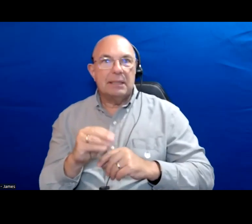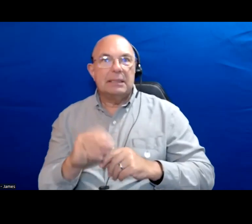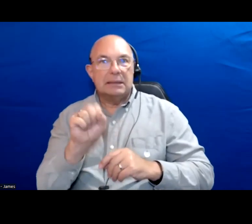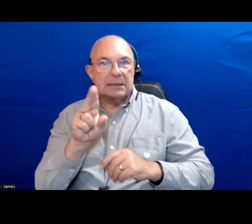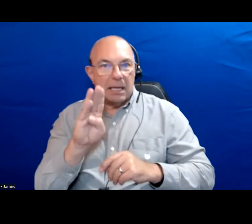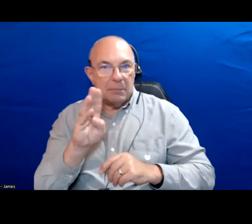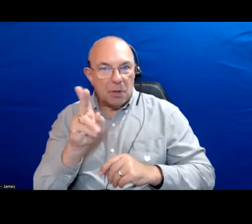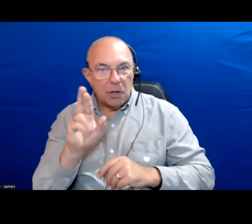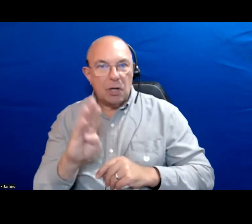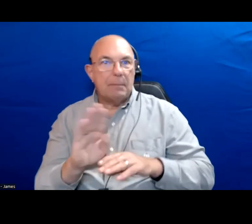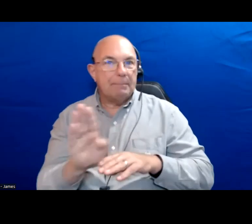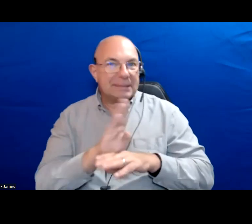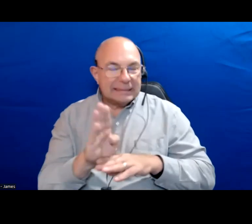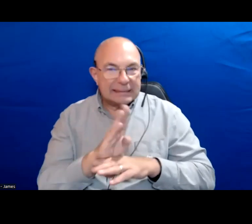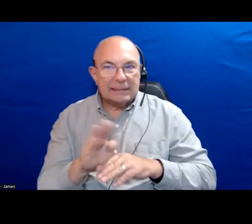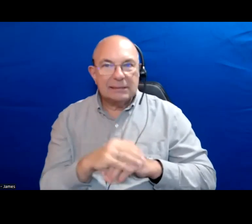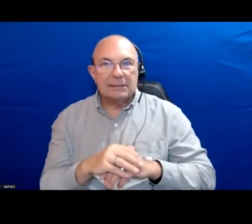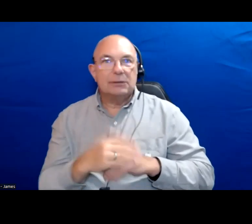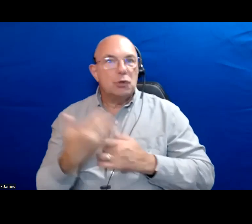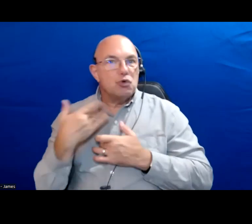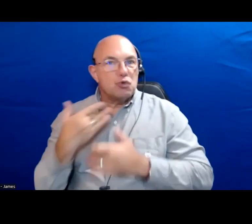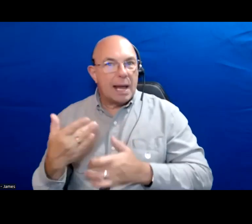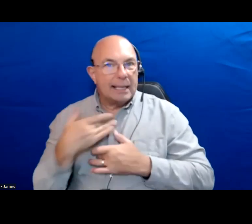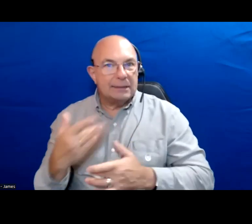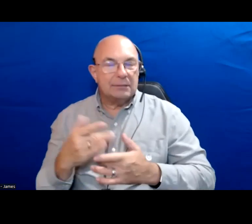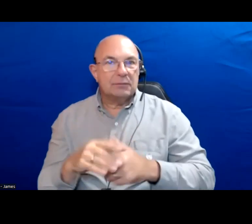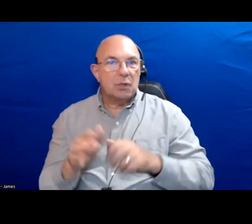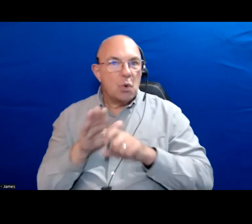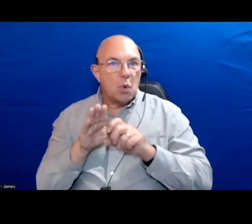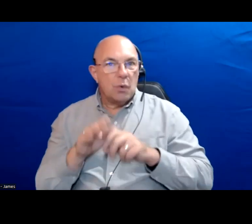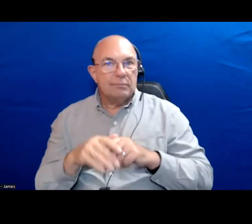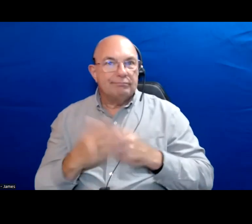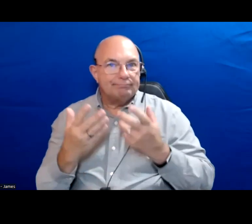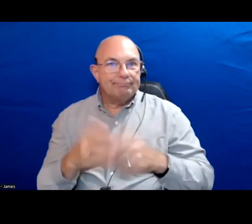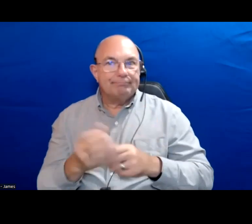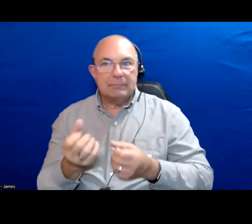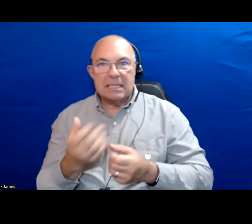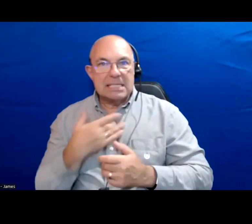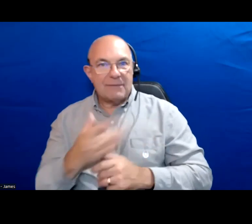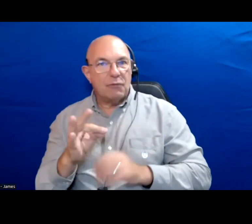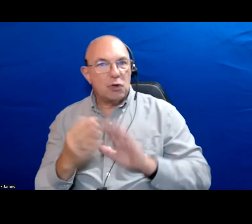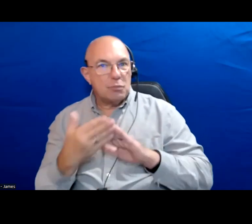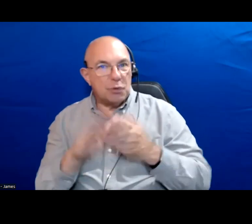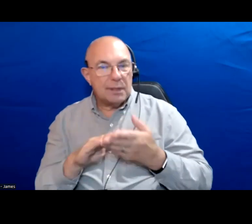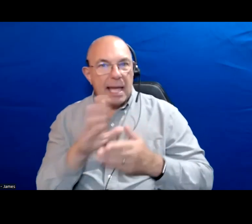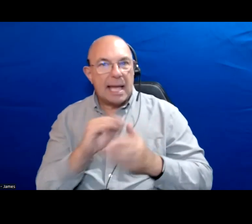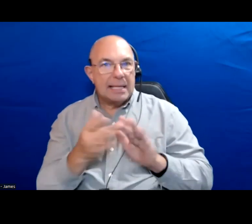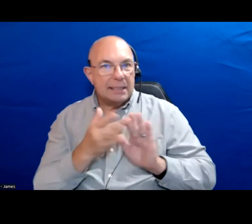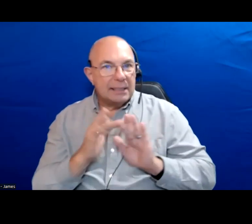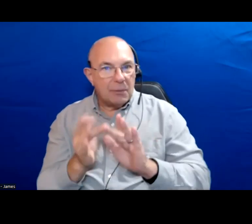the inner suburbs. Businesses, transit provision and ridership, senses of community and networks and sense